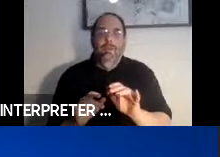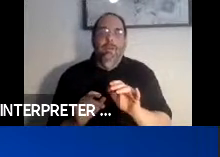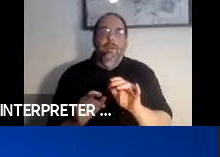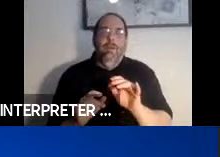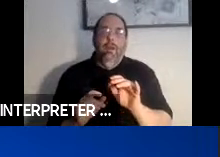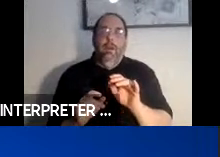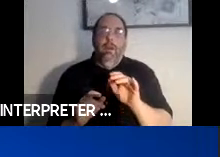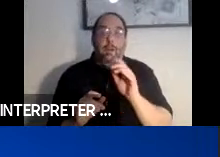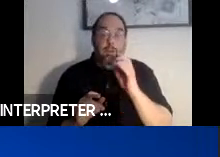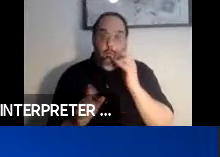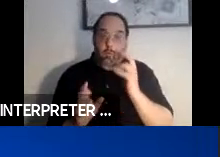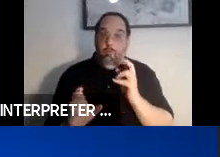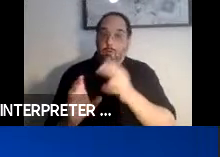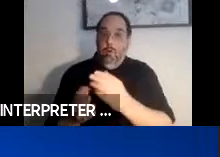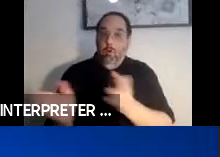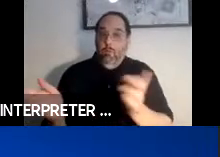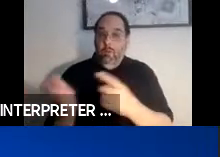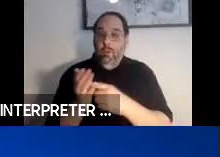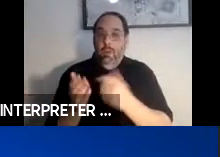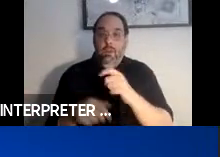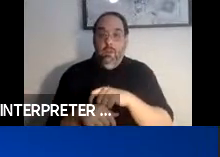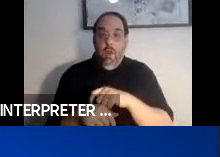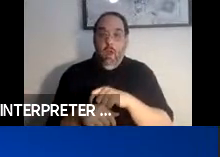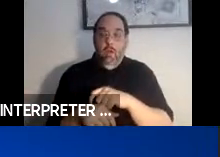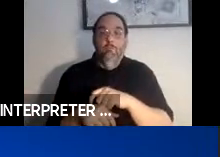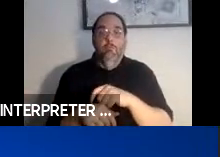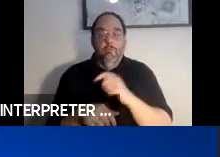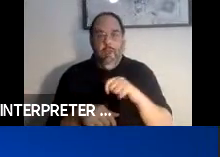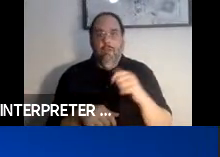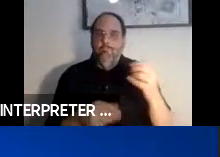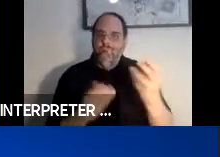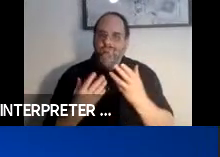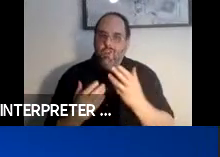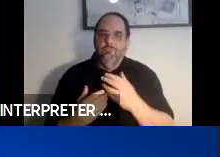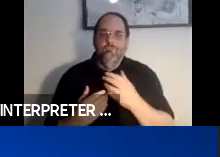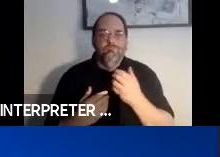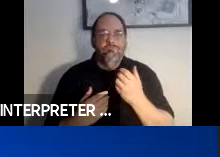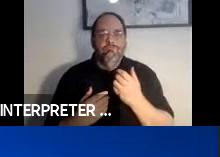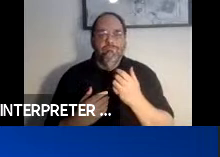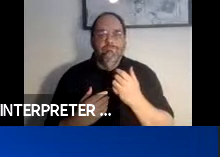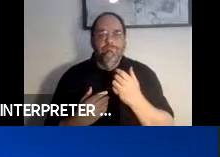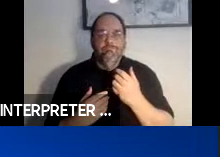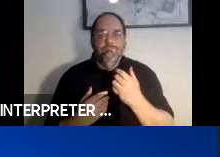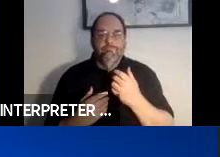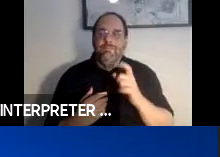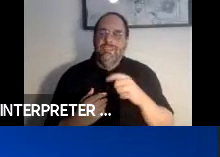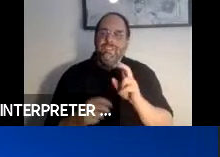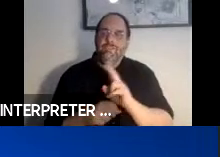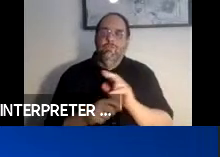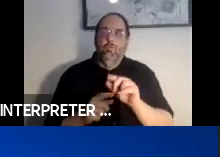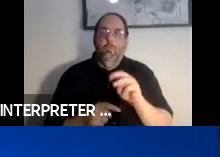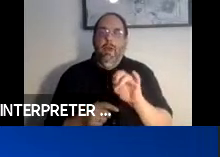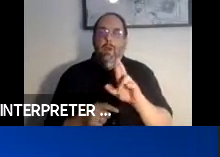in the open discussion at any time during the event. If you have been cued up to speak,